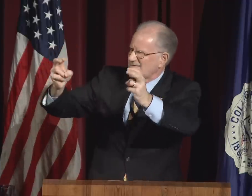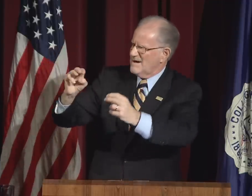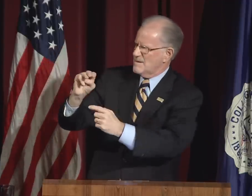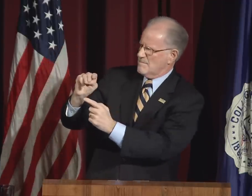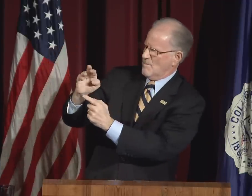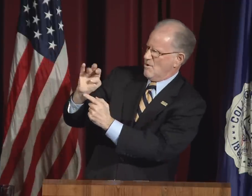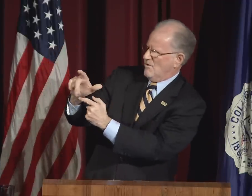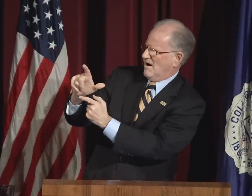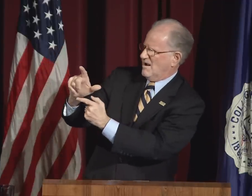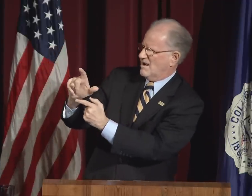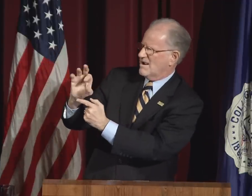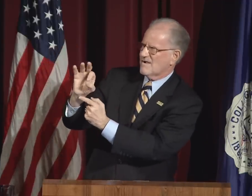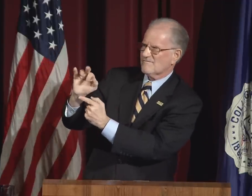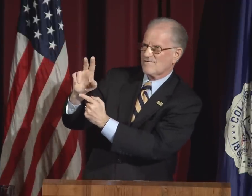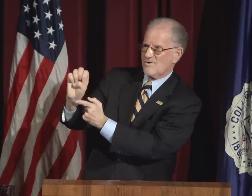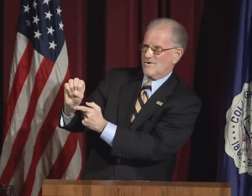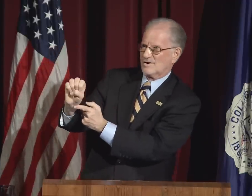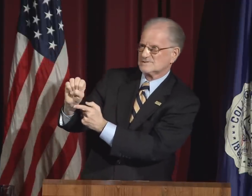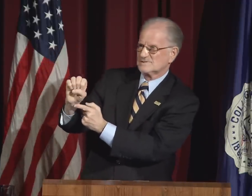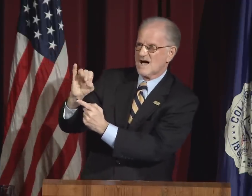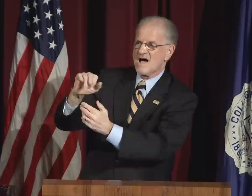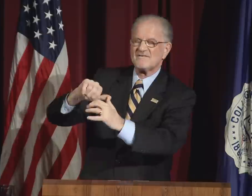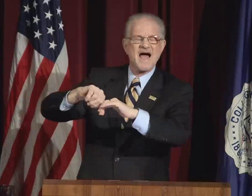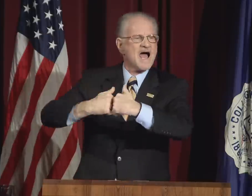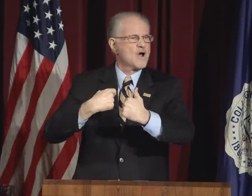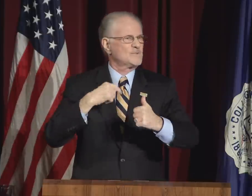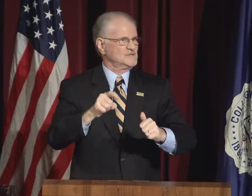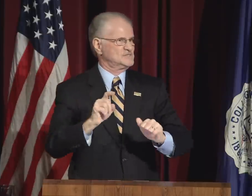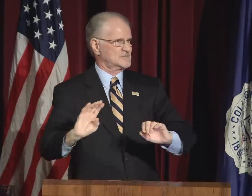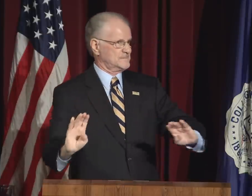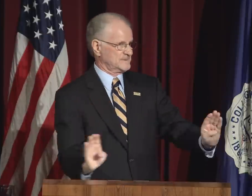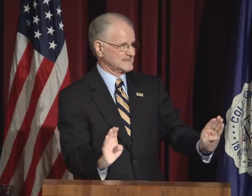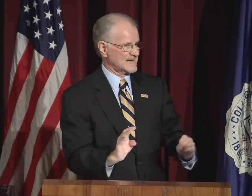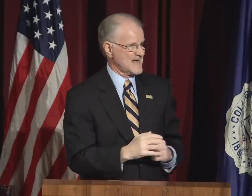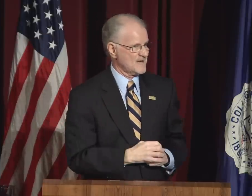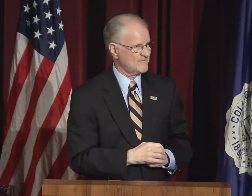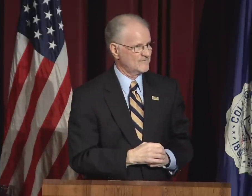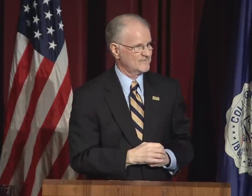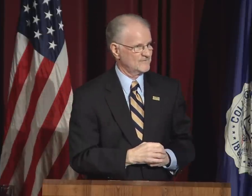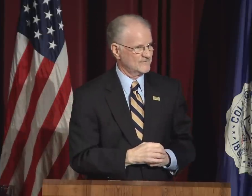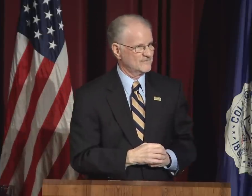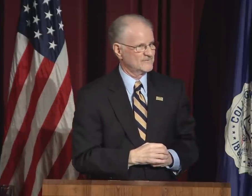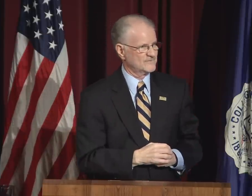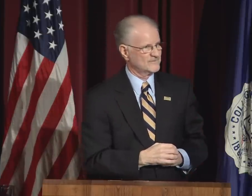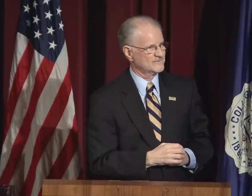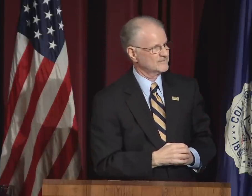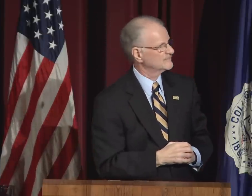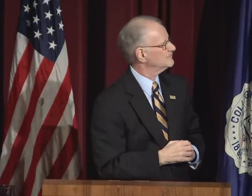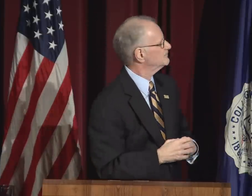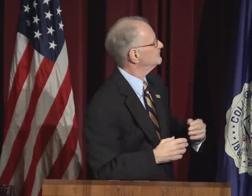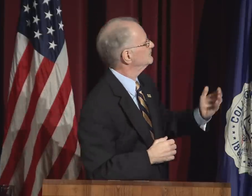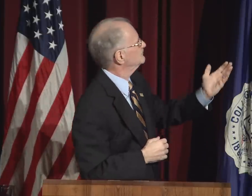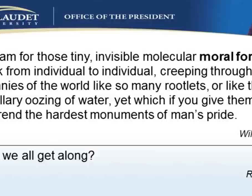Acceptance is the "moral force" of how we should behave.